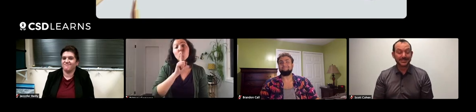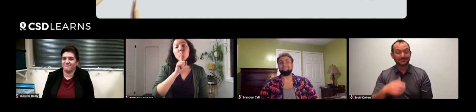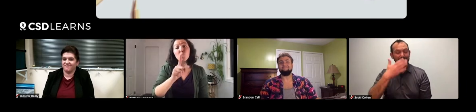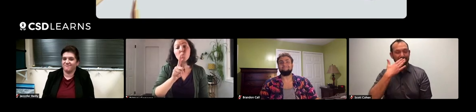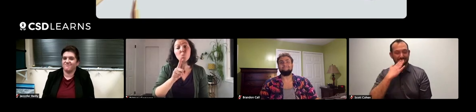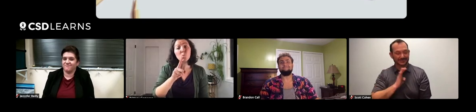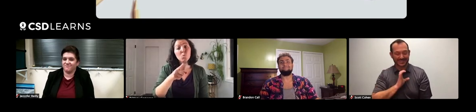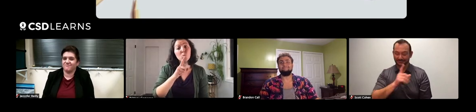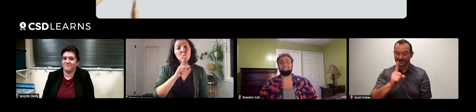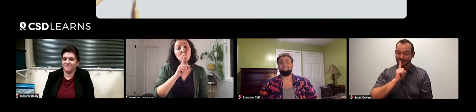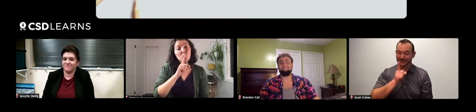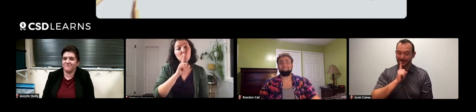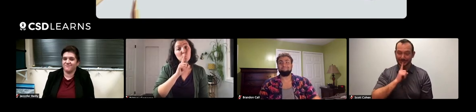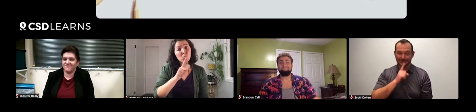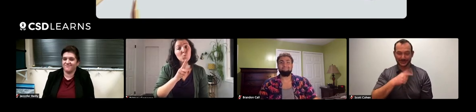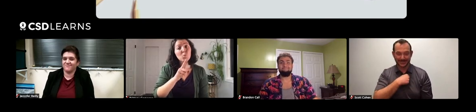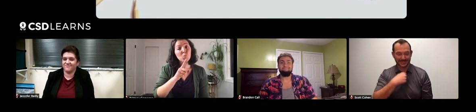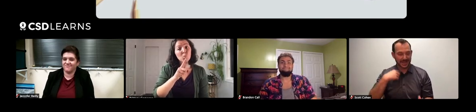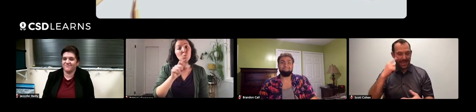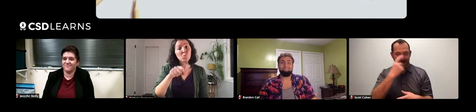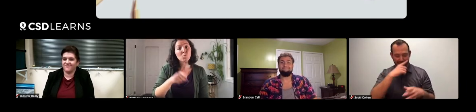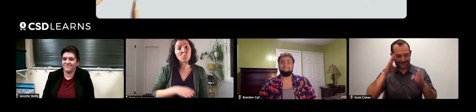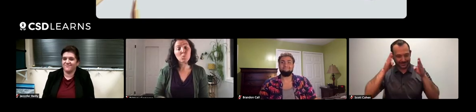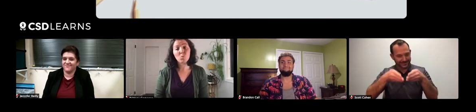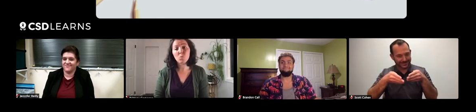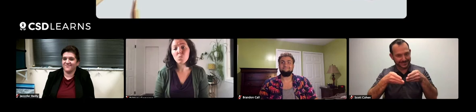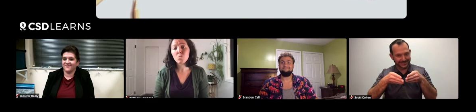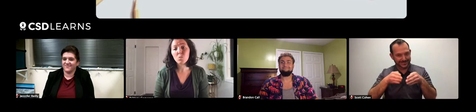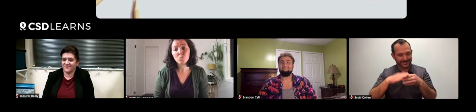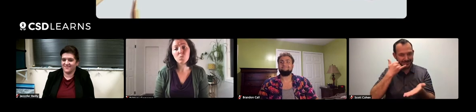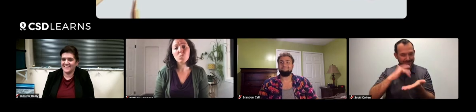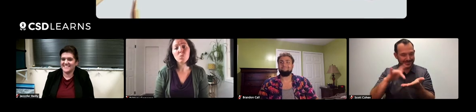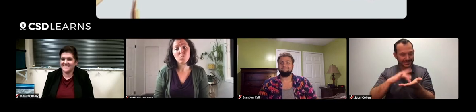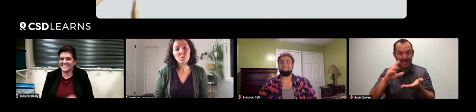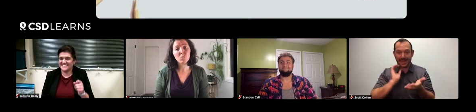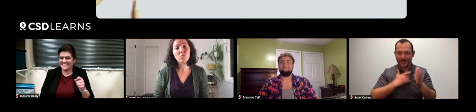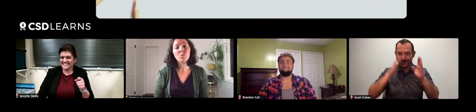Brandon, thanks. That is so true. Almost everyone's eyes nowadays are focused on their phone.